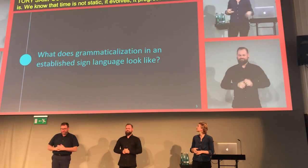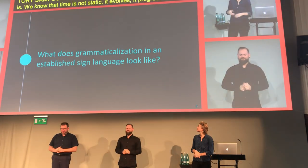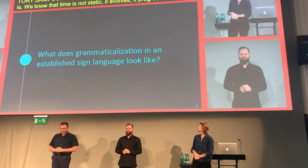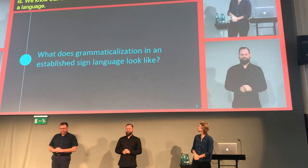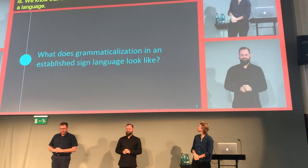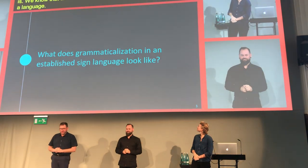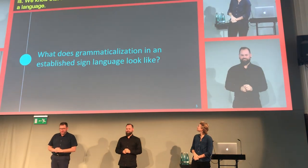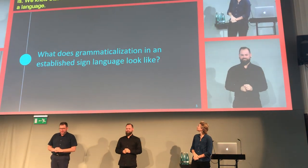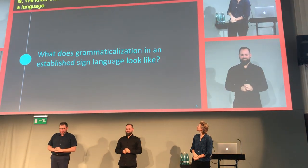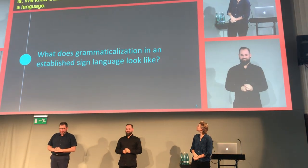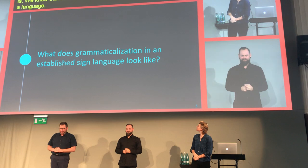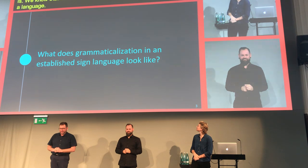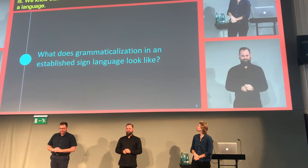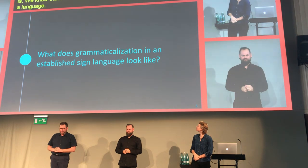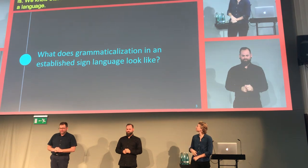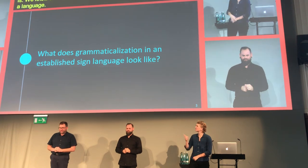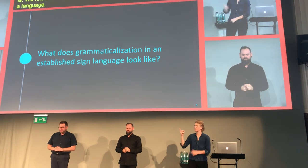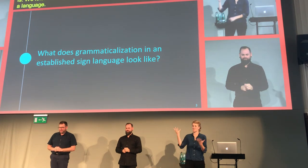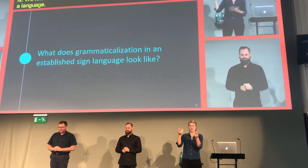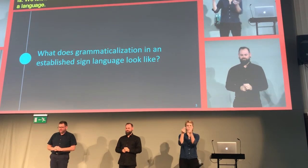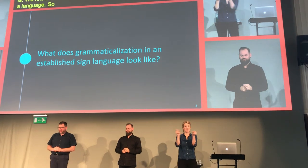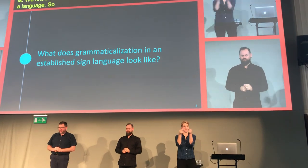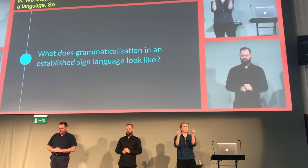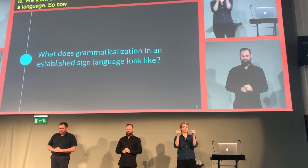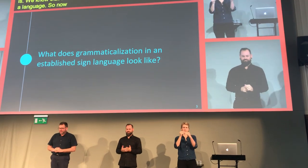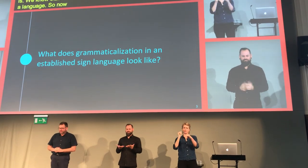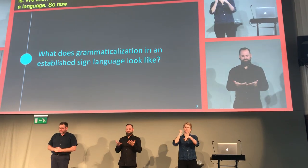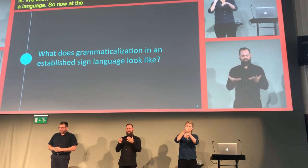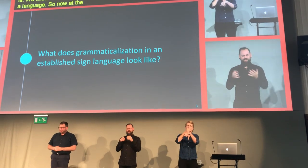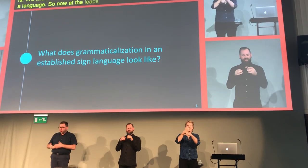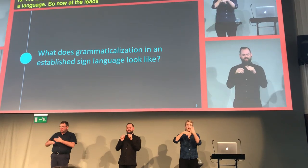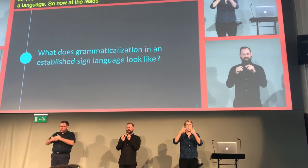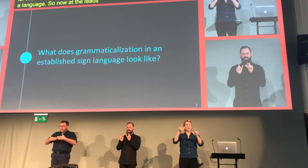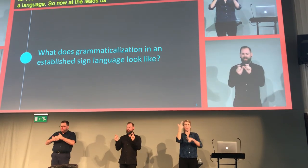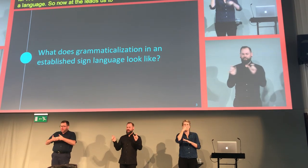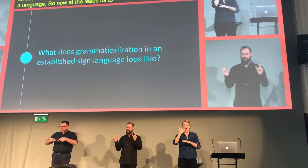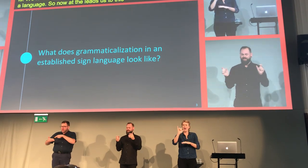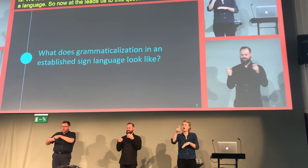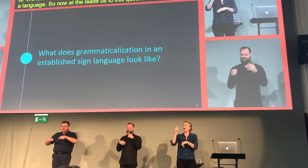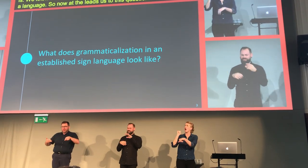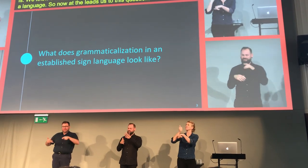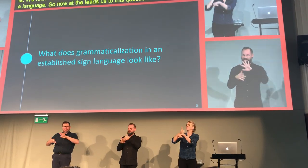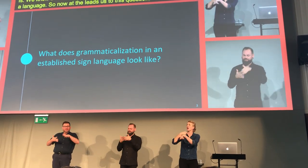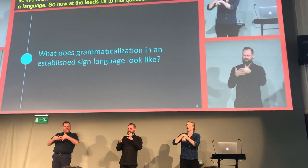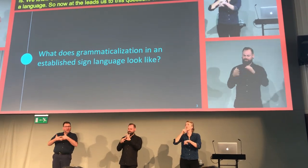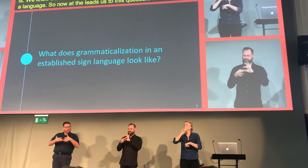So, then that leads us to this question. What does grammaticalization look like